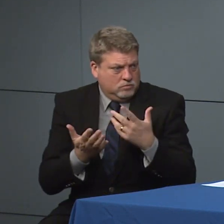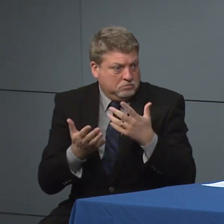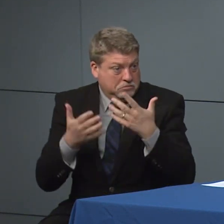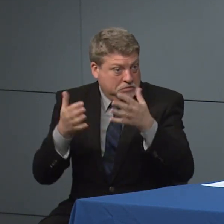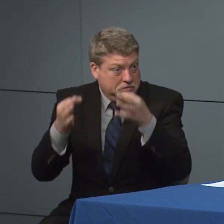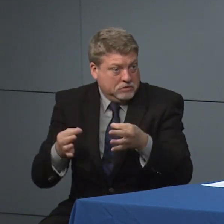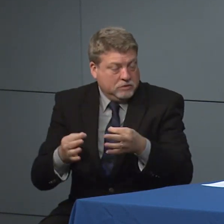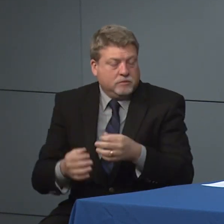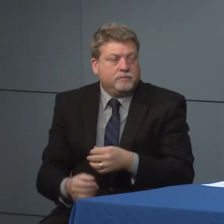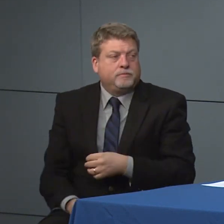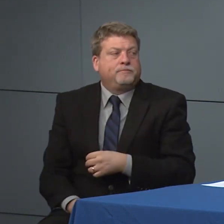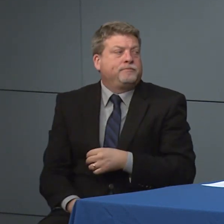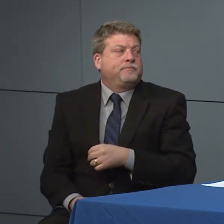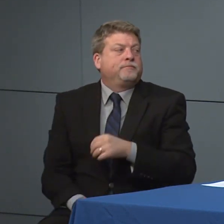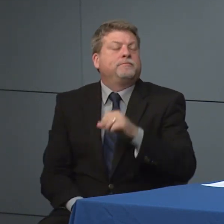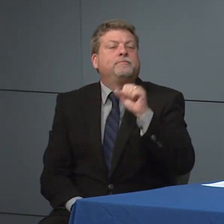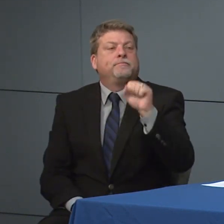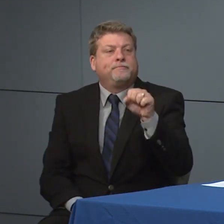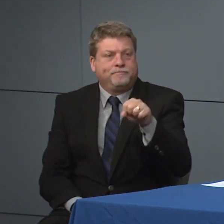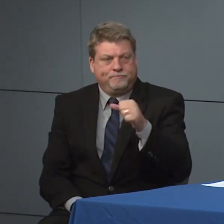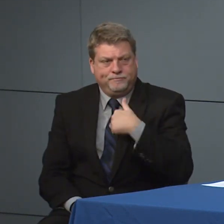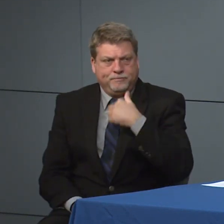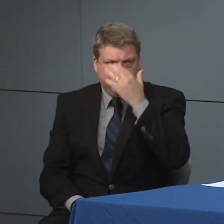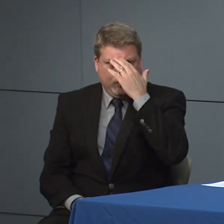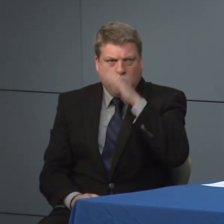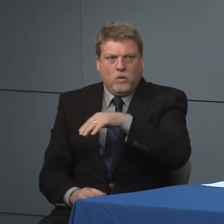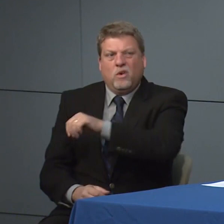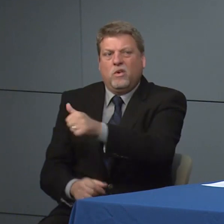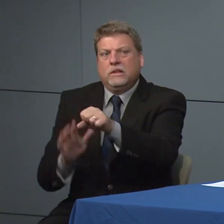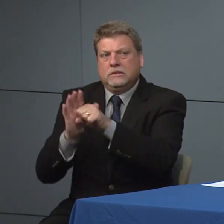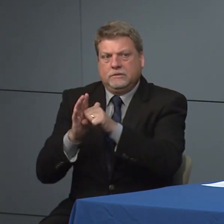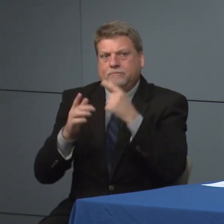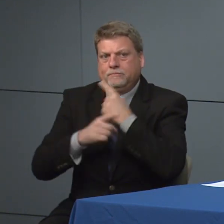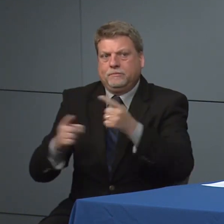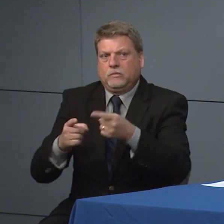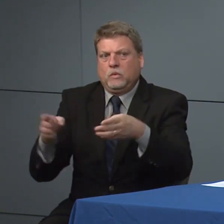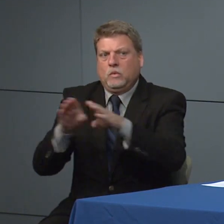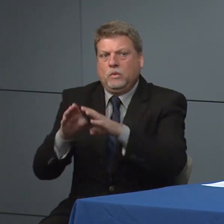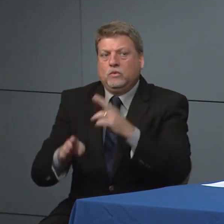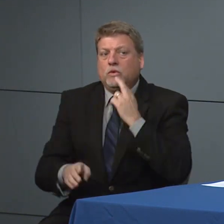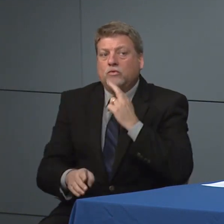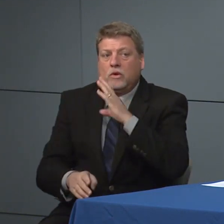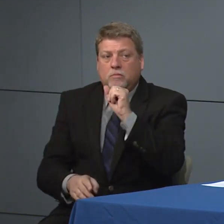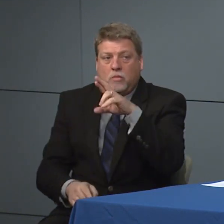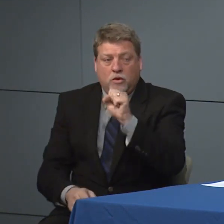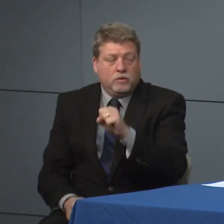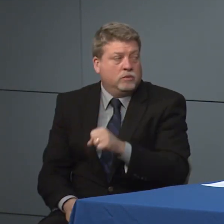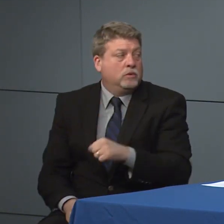Yes, Sir we are aware of the actions. The other states have taken to make sure you all know we do have updated guidance for